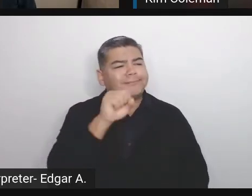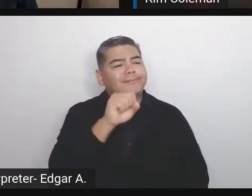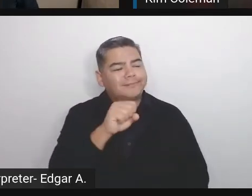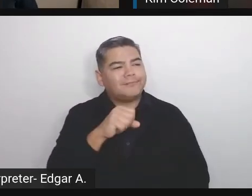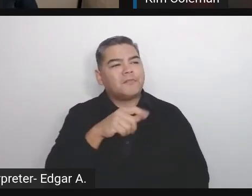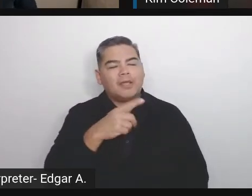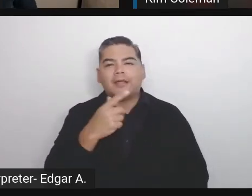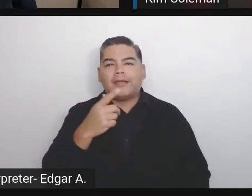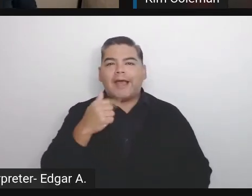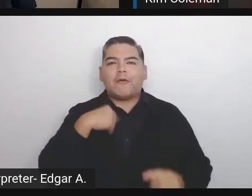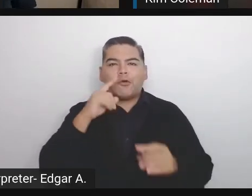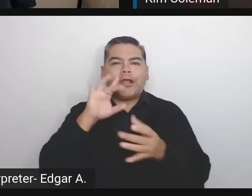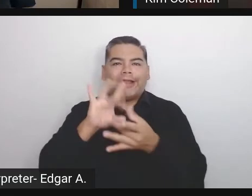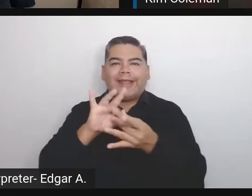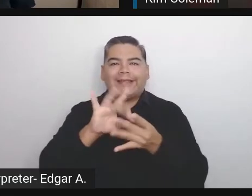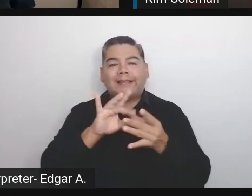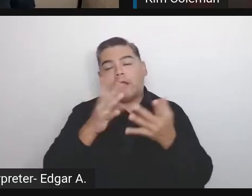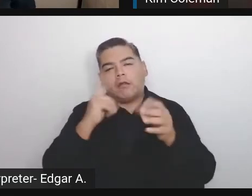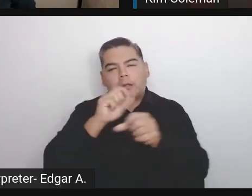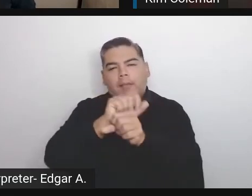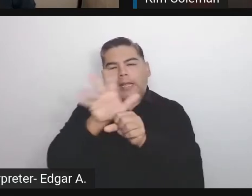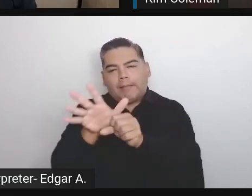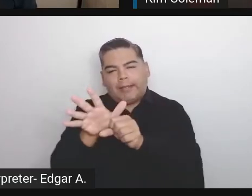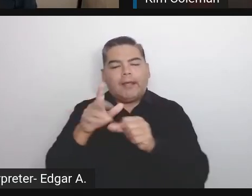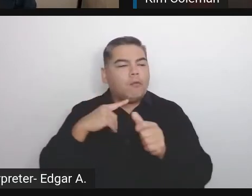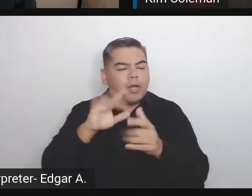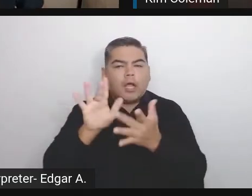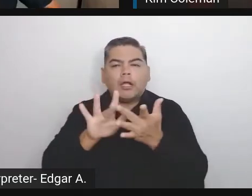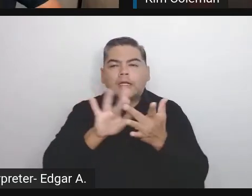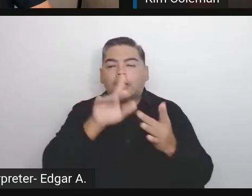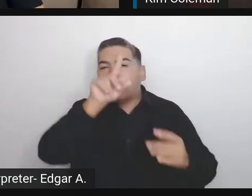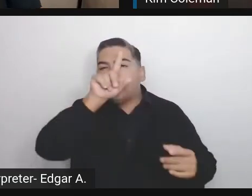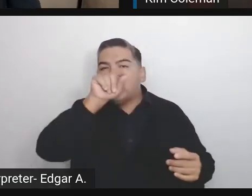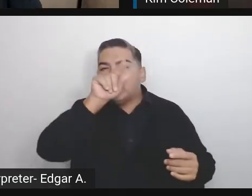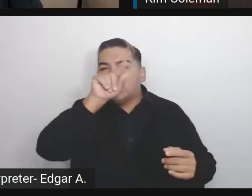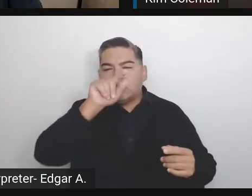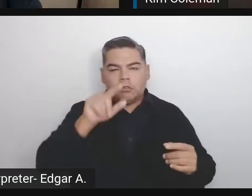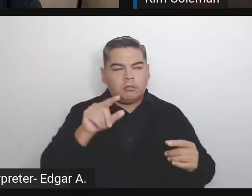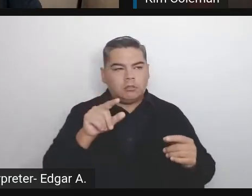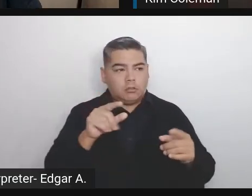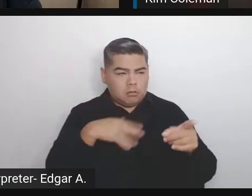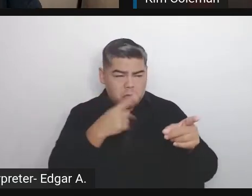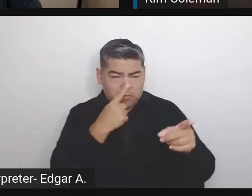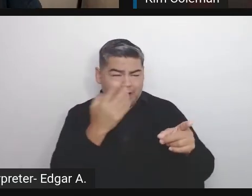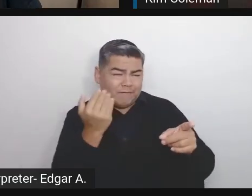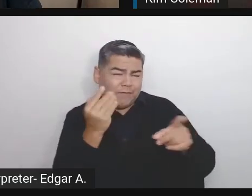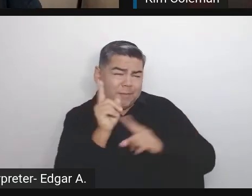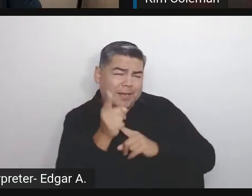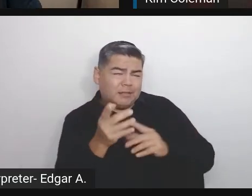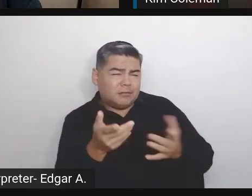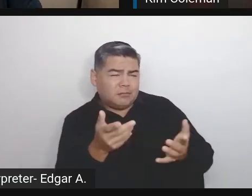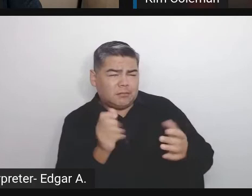I always found people really friendly and receptive. There's still a pretty active Meetup community also